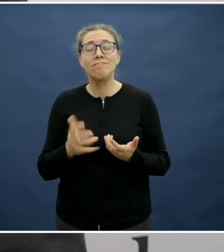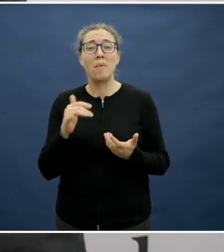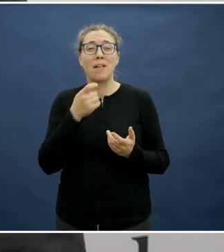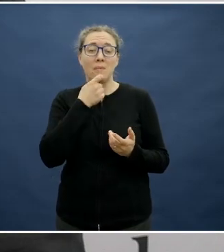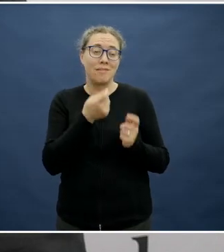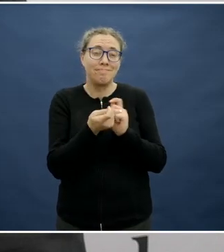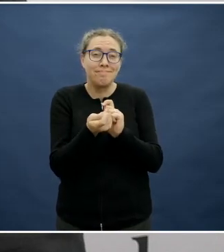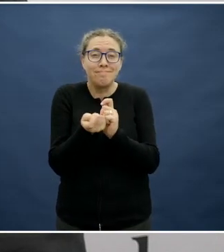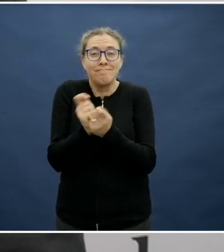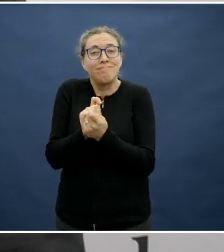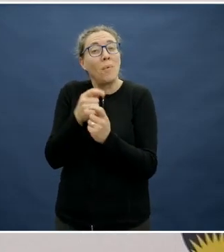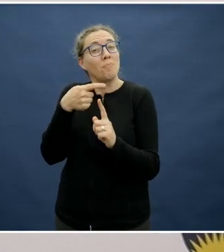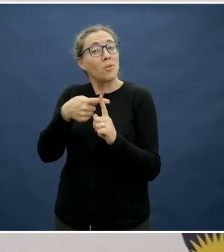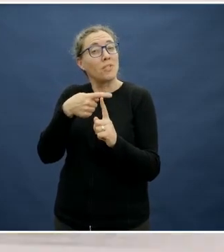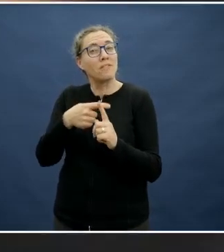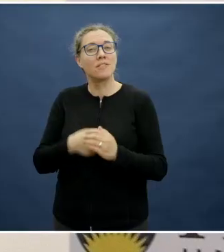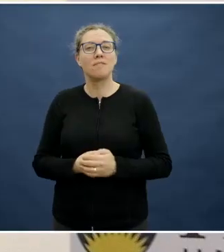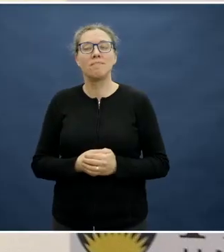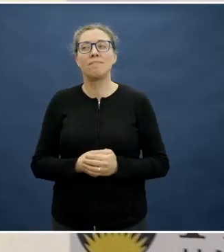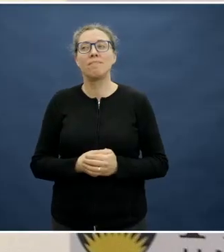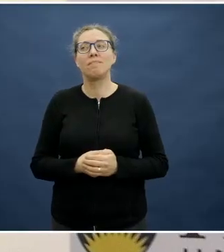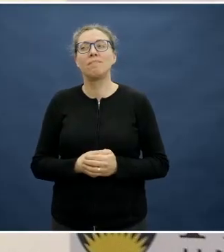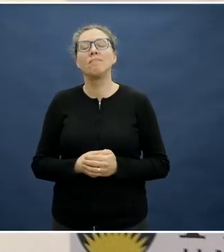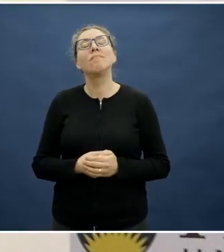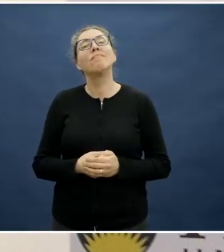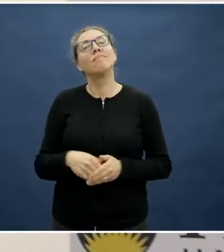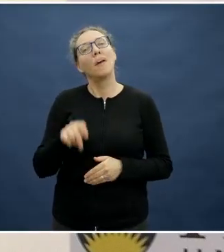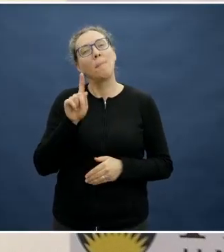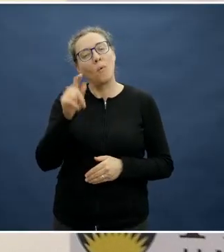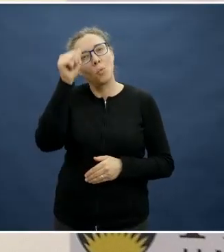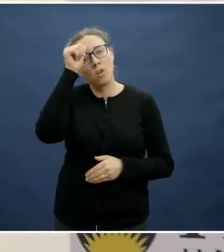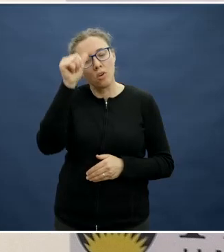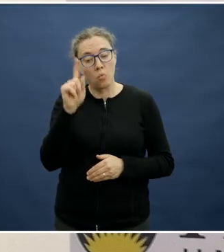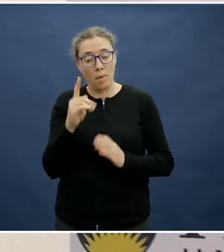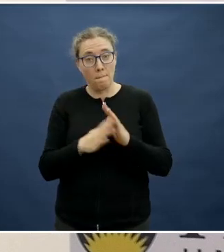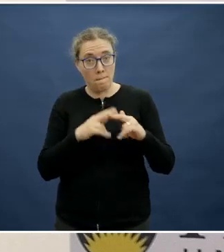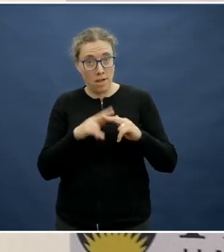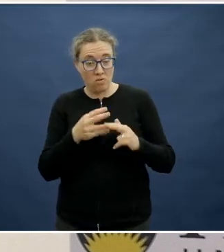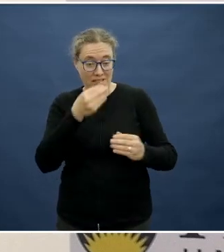But I guess given the role modelling and that what parents eat does make